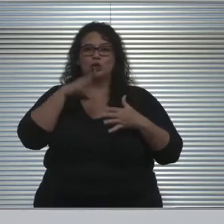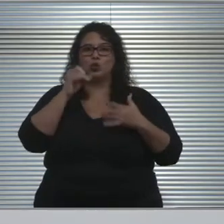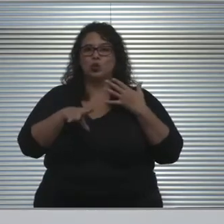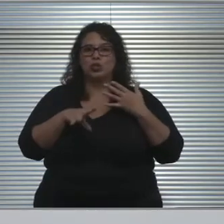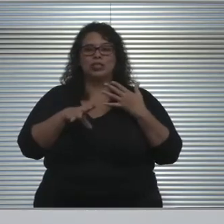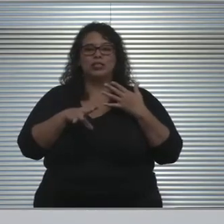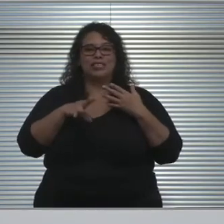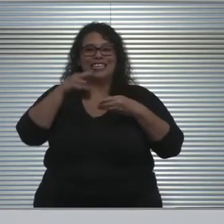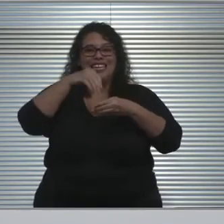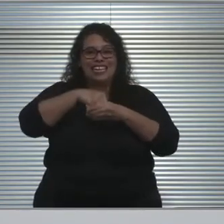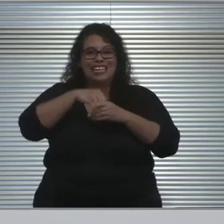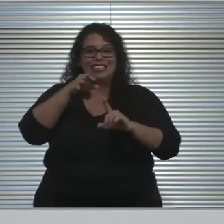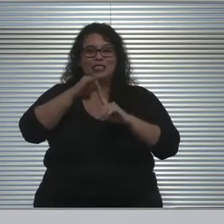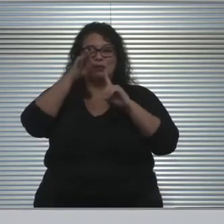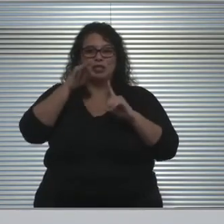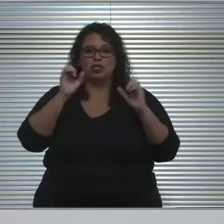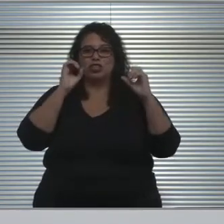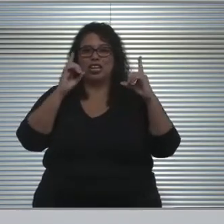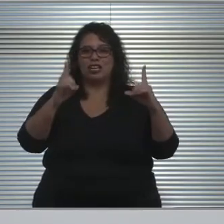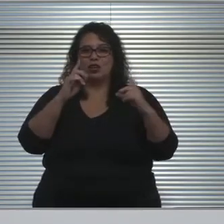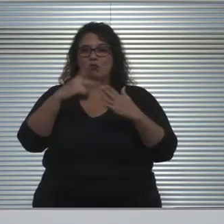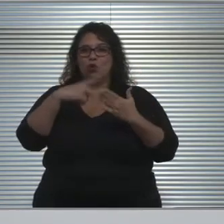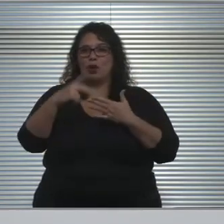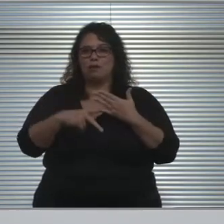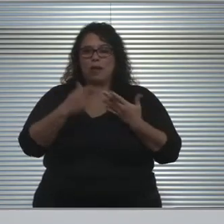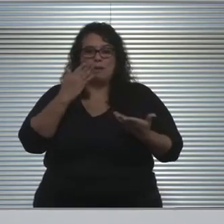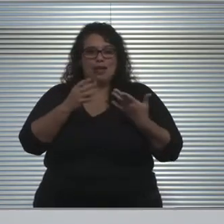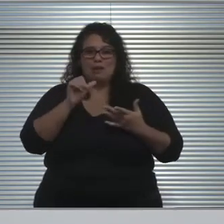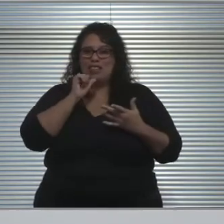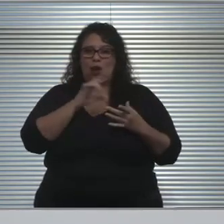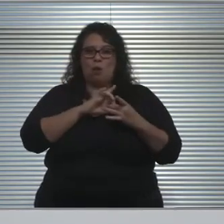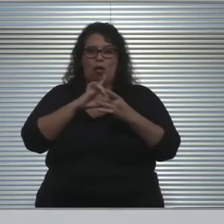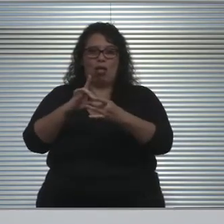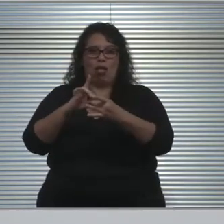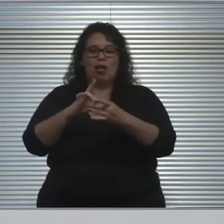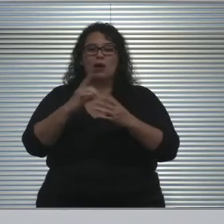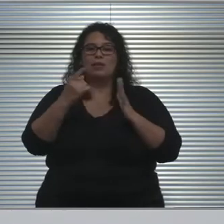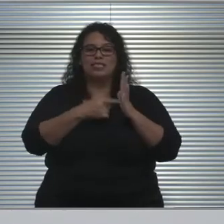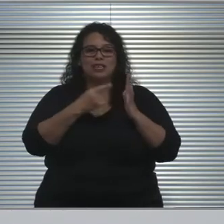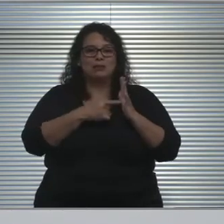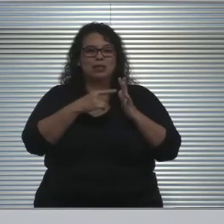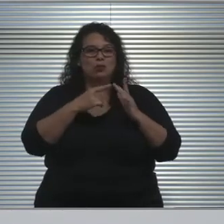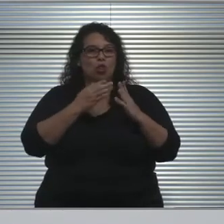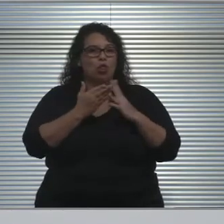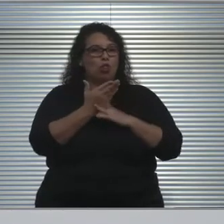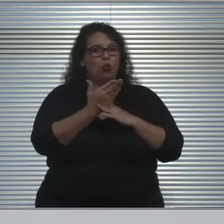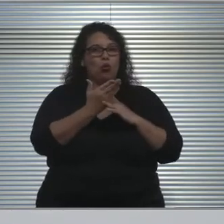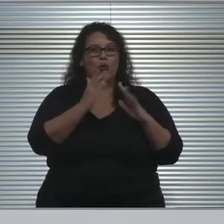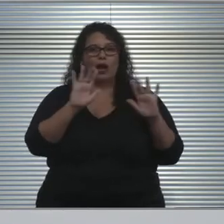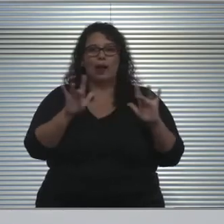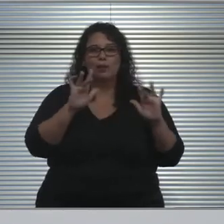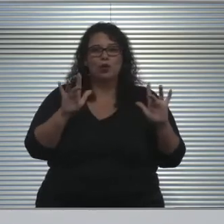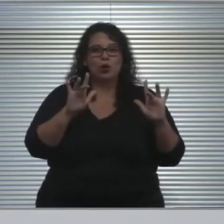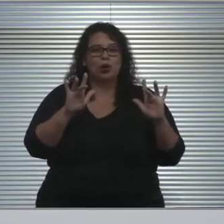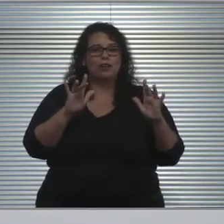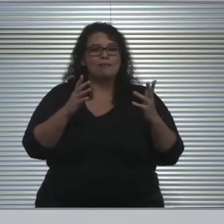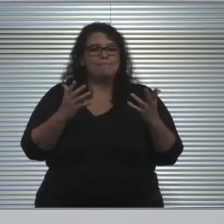that naturally may not belong there. But sometimes when you conduct those virtual assessments which is why some people don't like doing them,